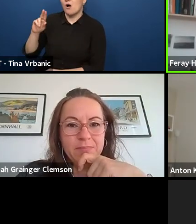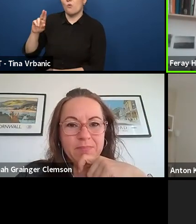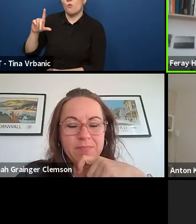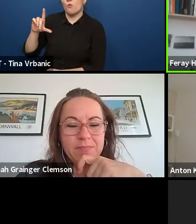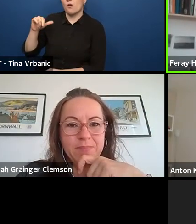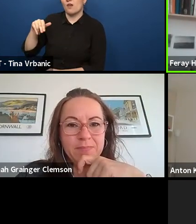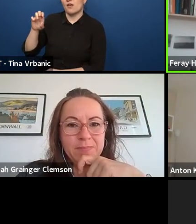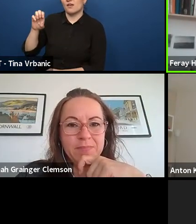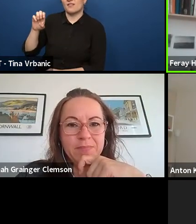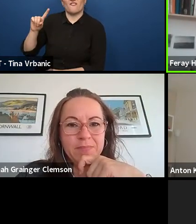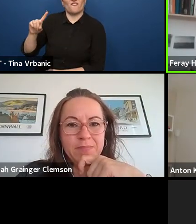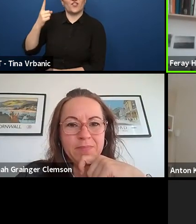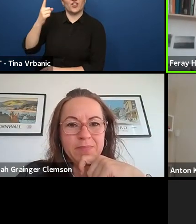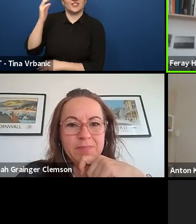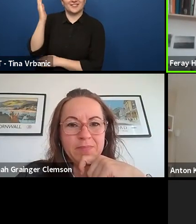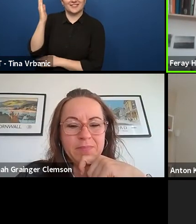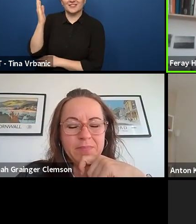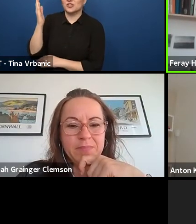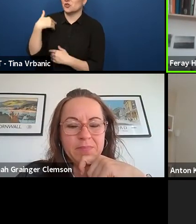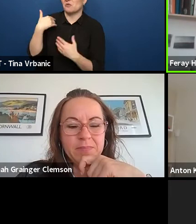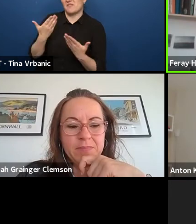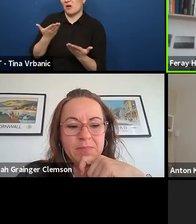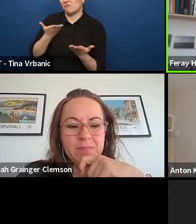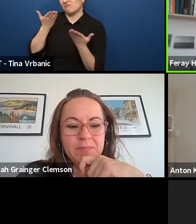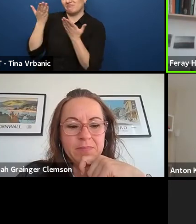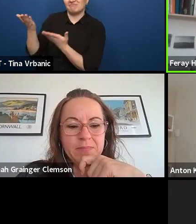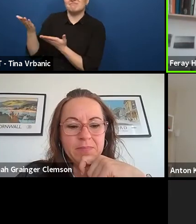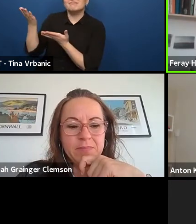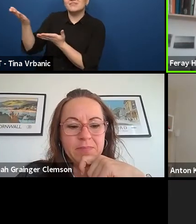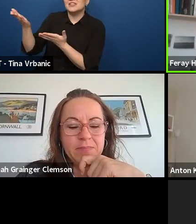with her input the chance to answer